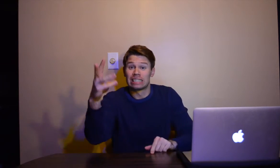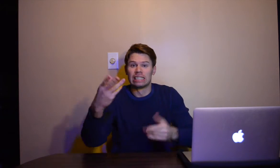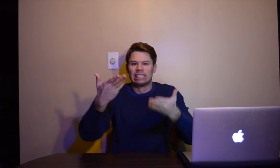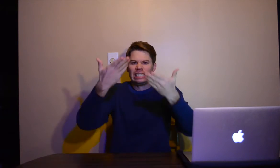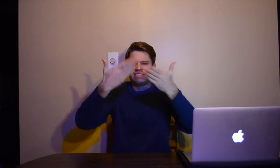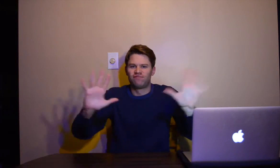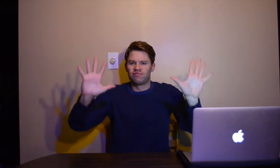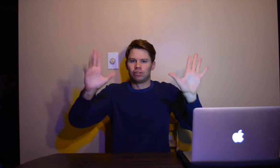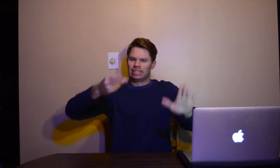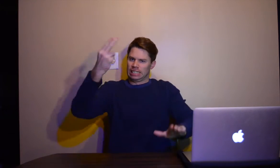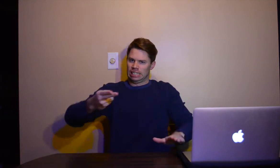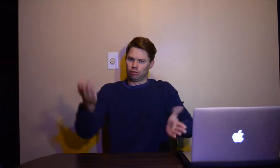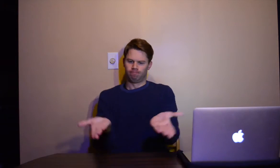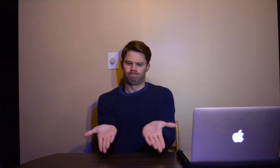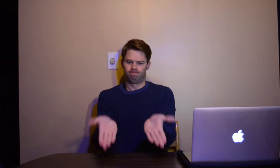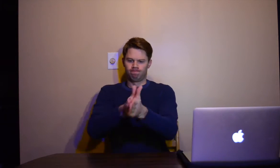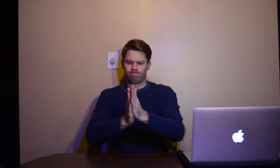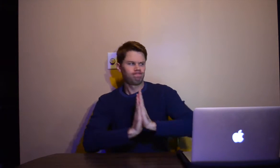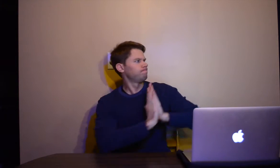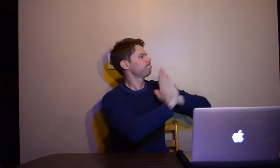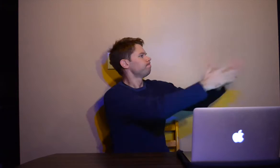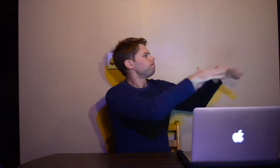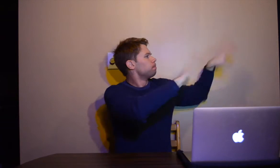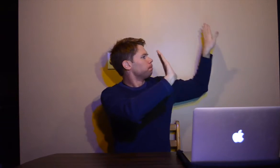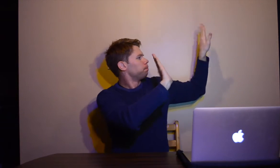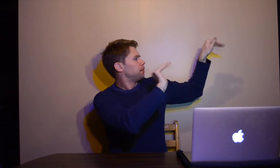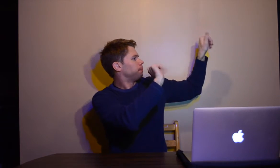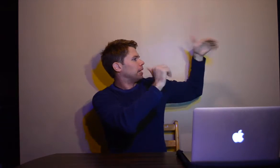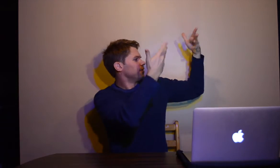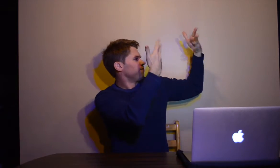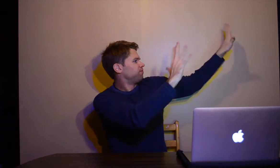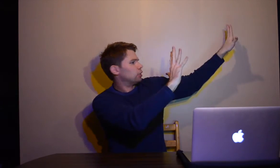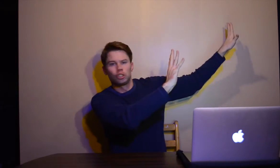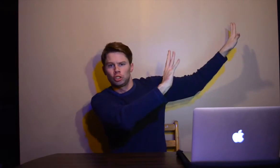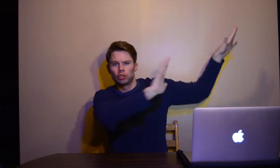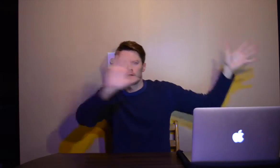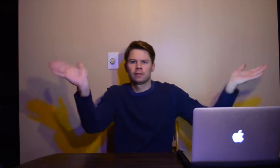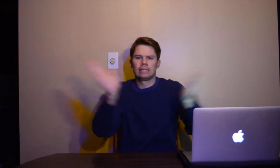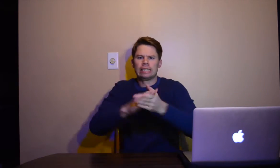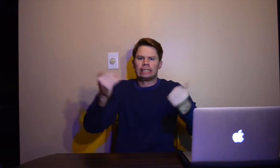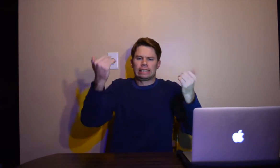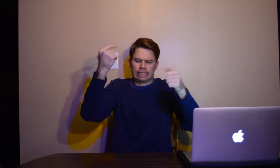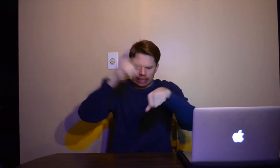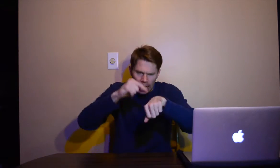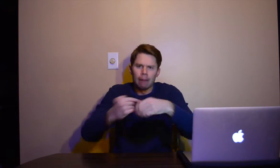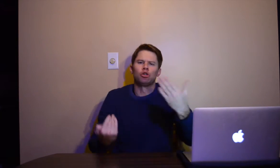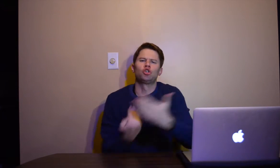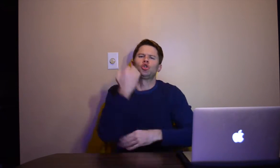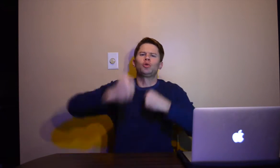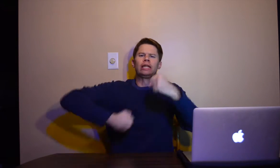2016 IS FINISHING AND TIME TO CLOSE HISTORY BOOK. BYE BYE IT'S TIME FOR NEW YEAR